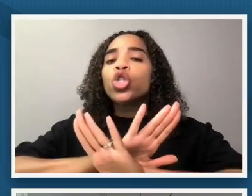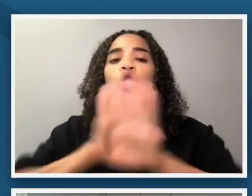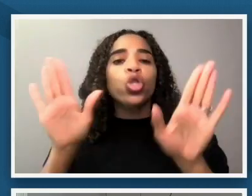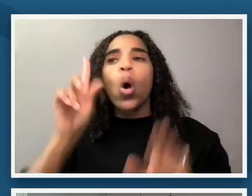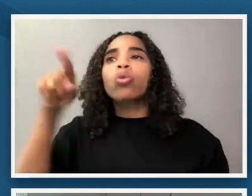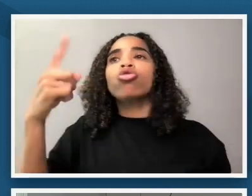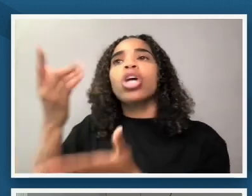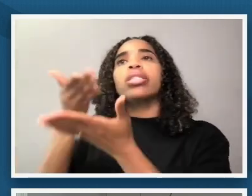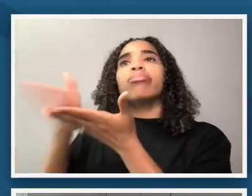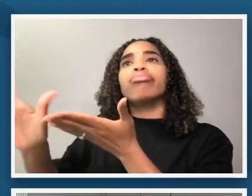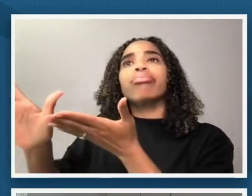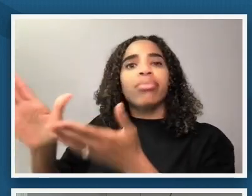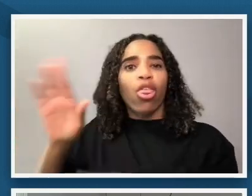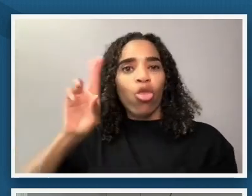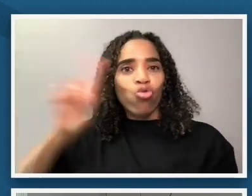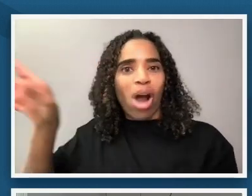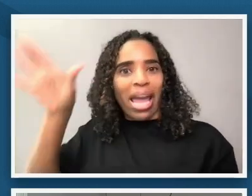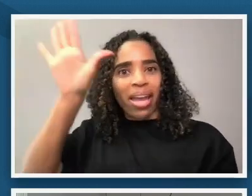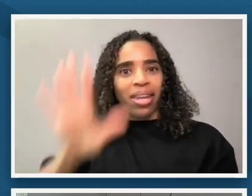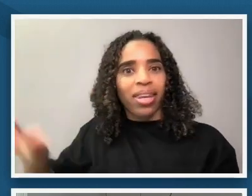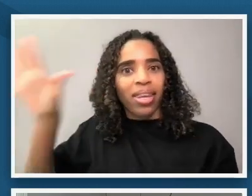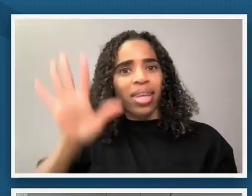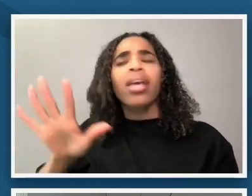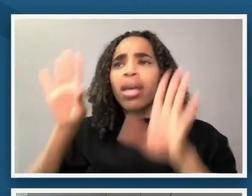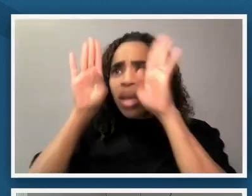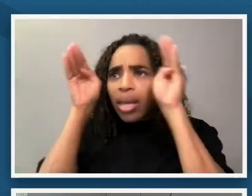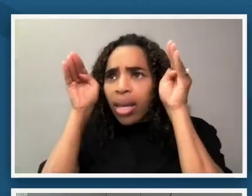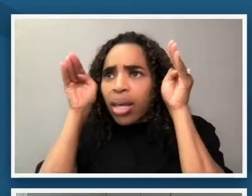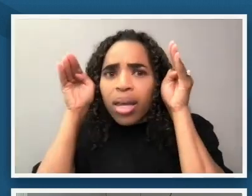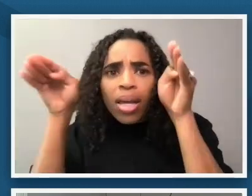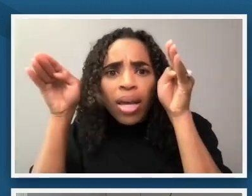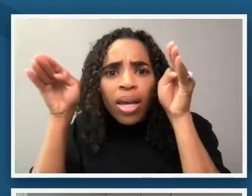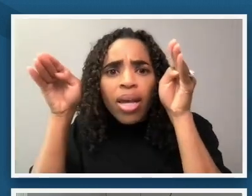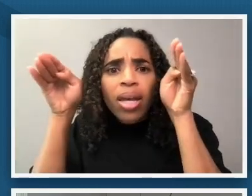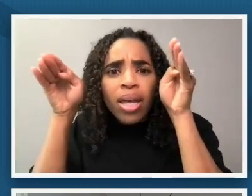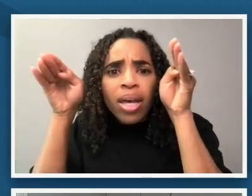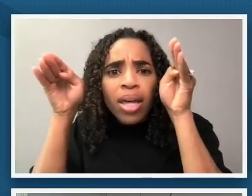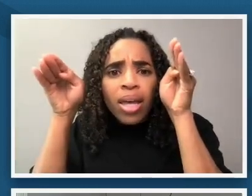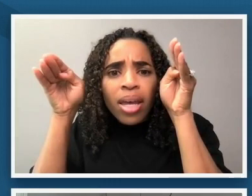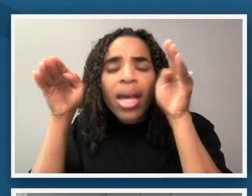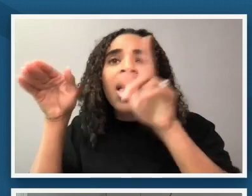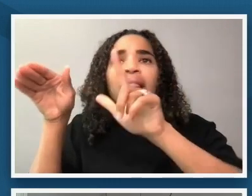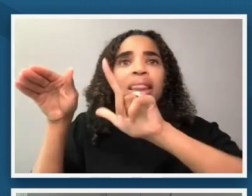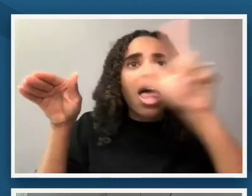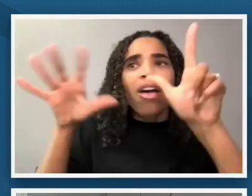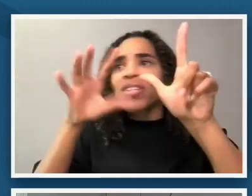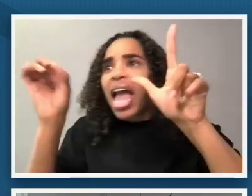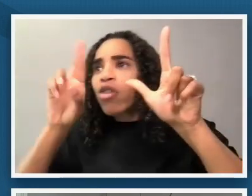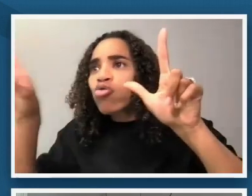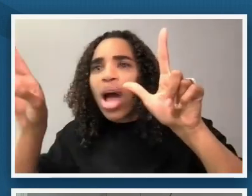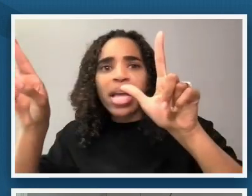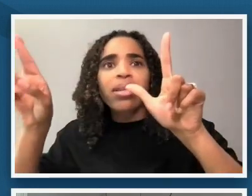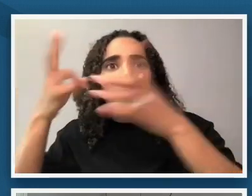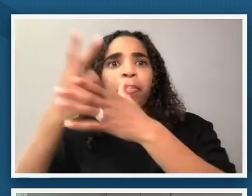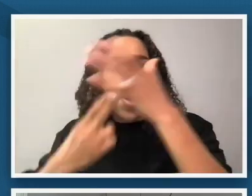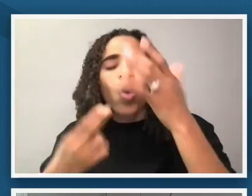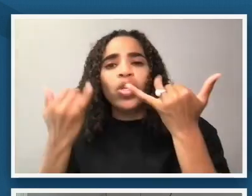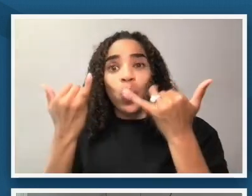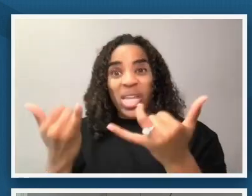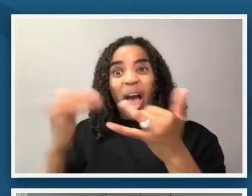further inventory but rather start to incorporate the left side so as we look